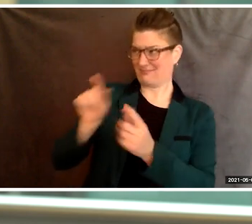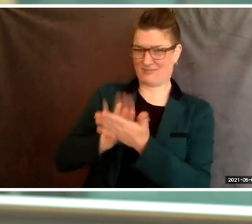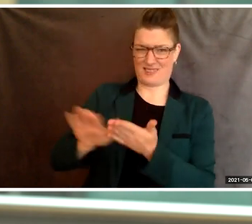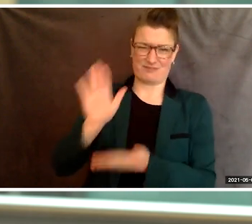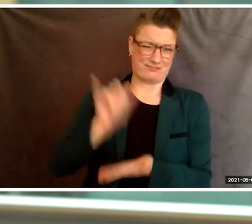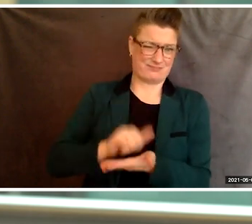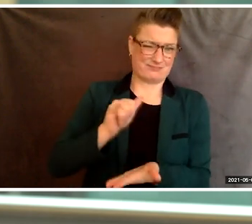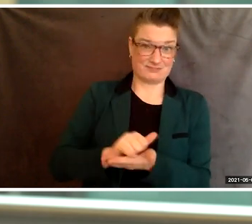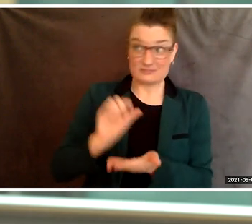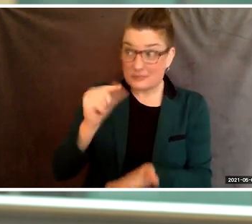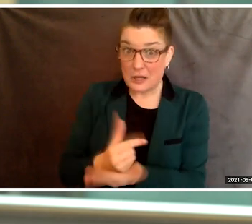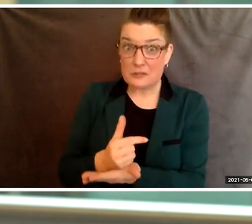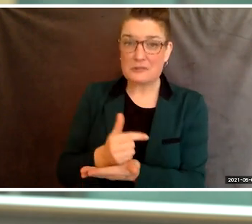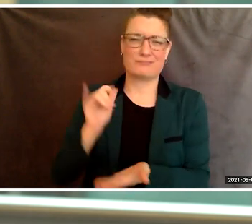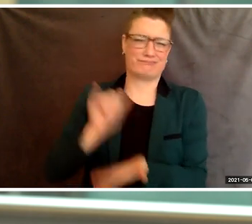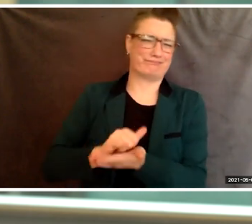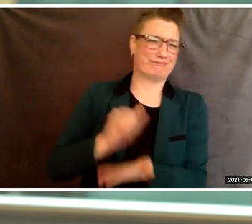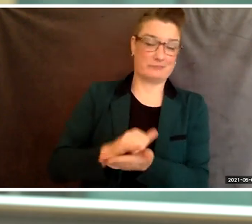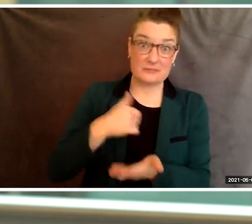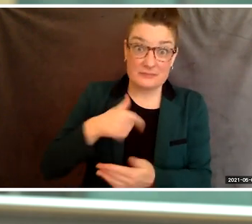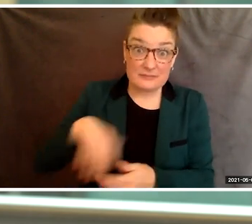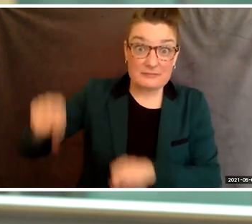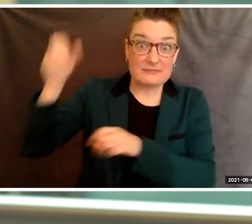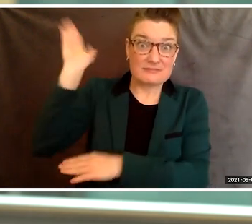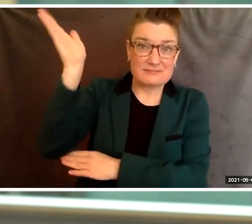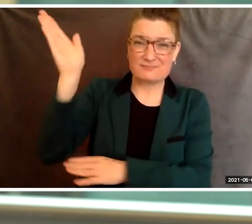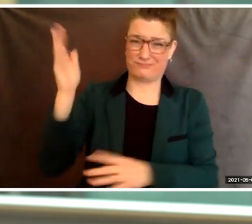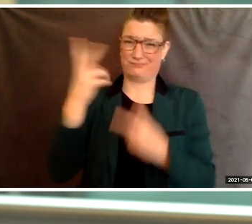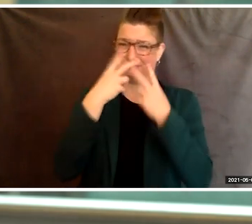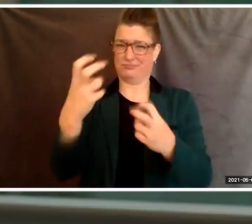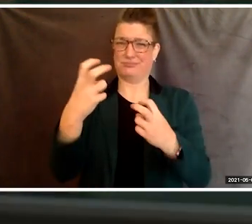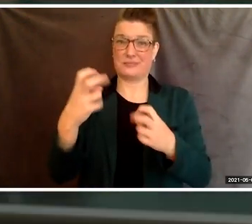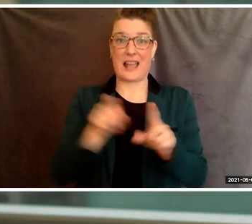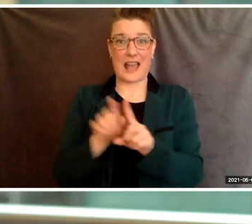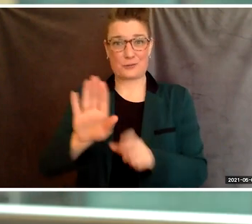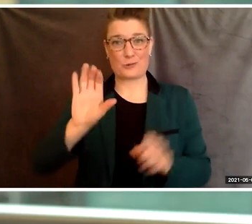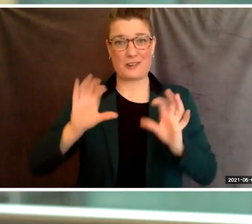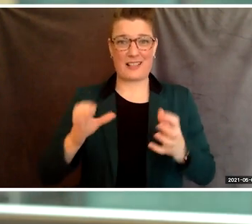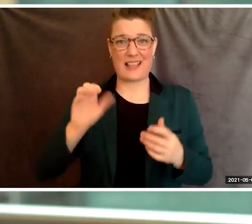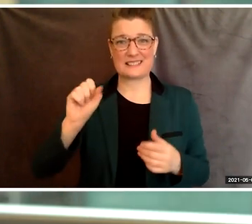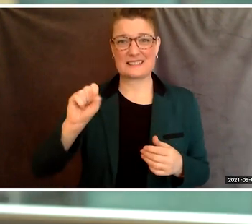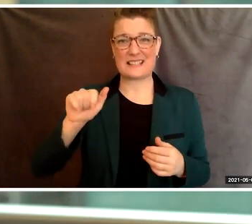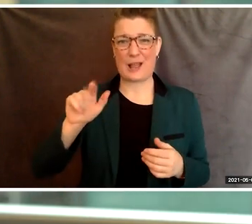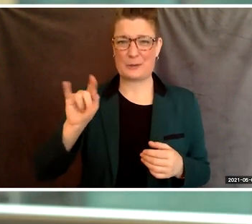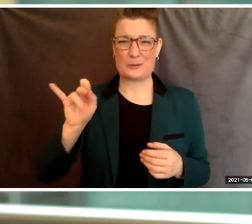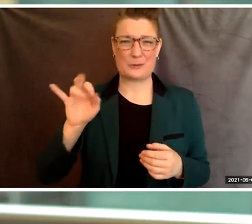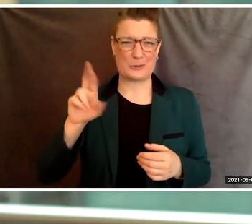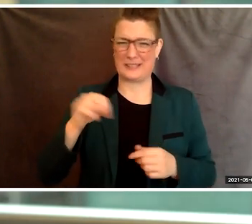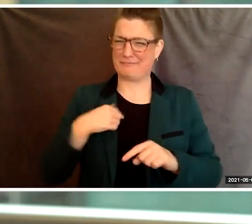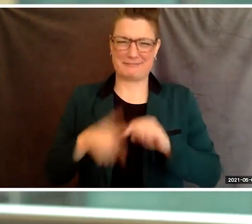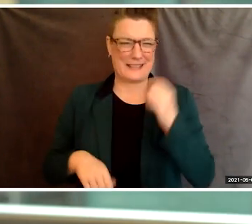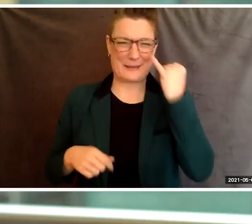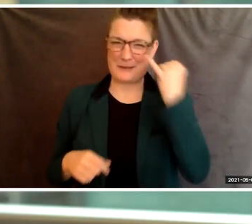and then have the opportunity to speak to all those class all you class leaders orient. Before I leave here, I just have two more people to thank.